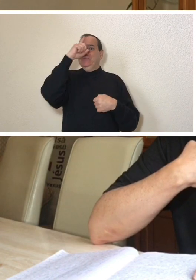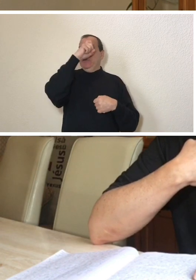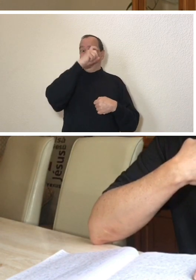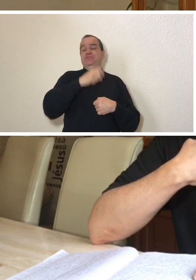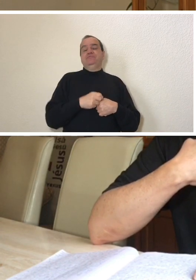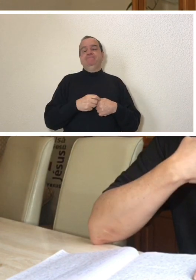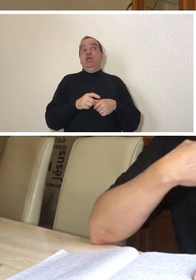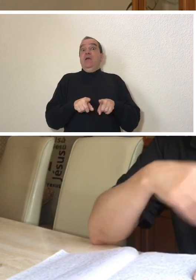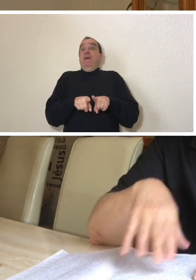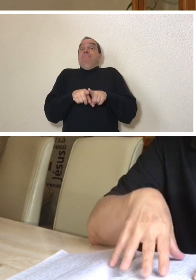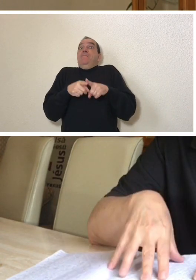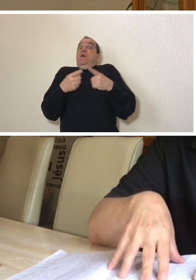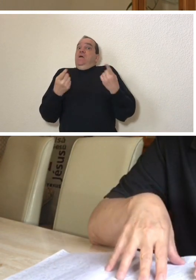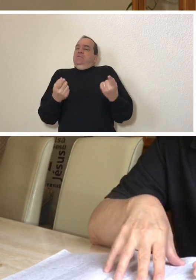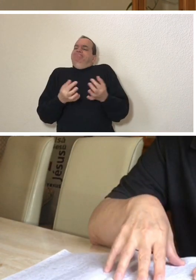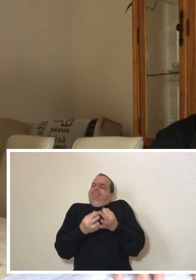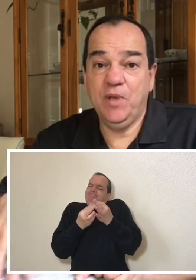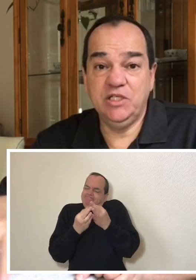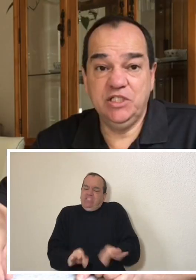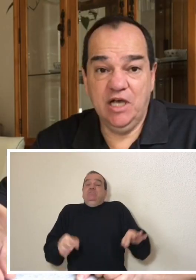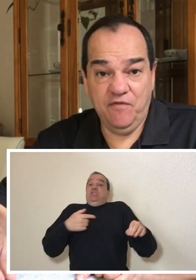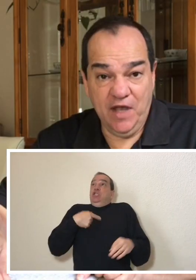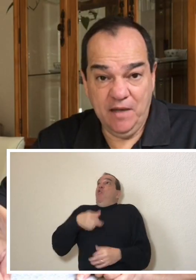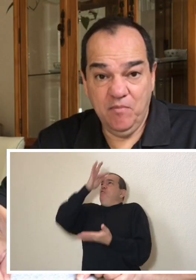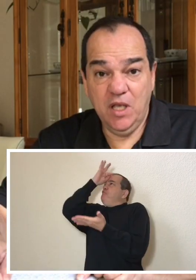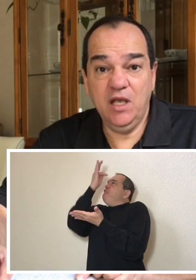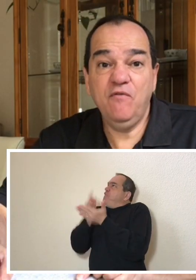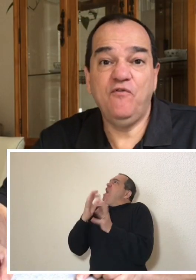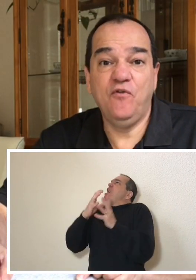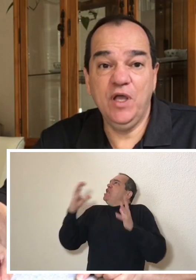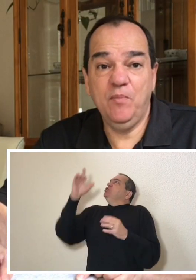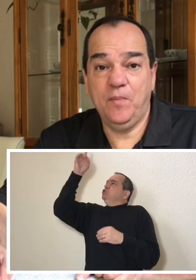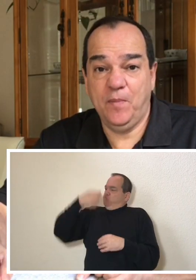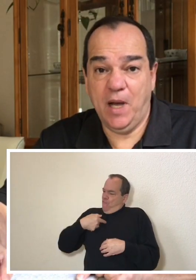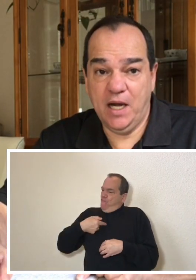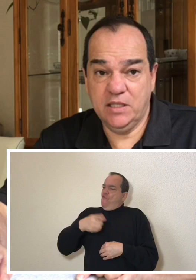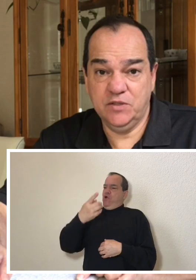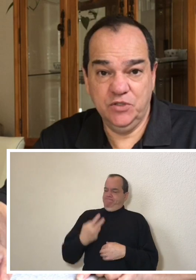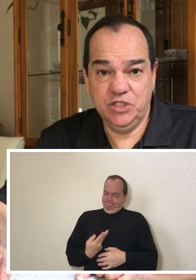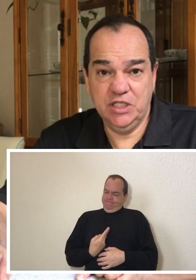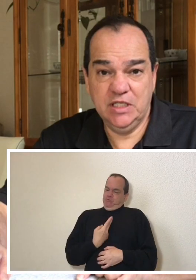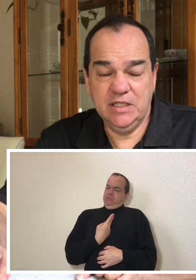Even so, I did not lose faith and went to surgery